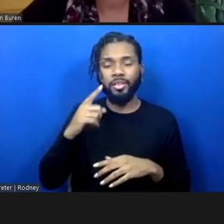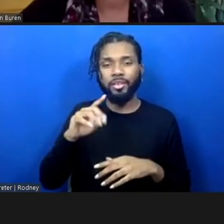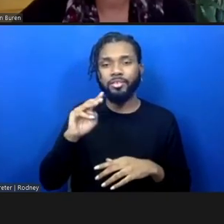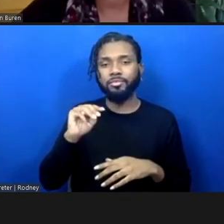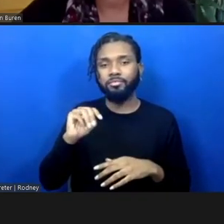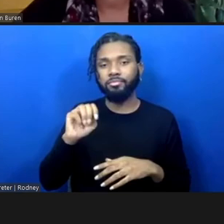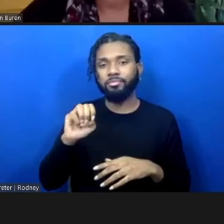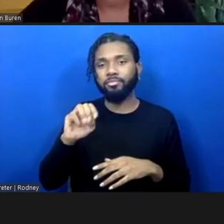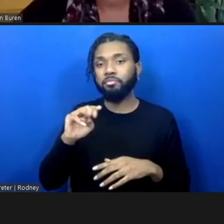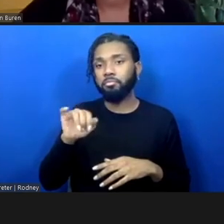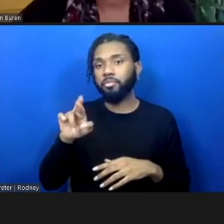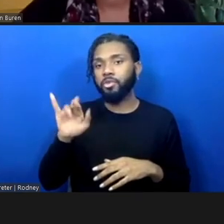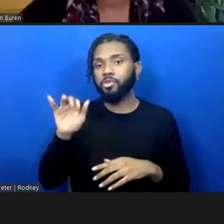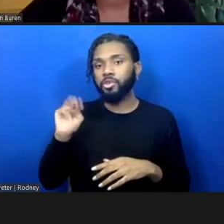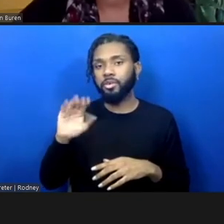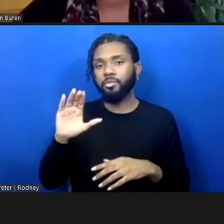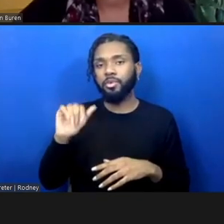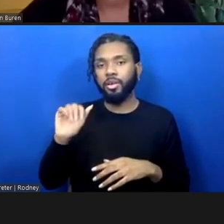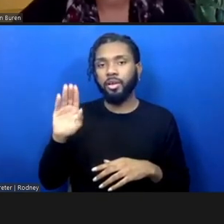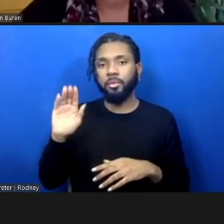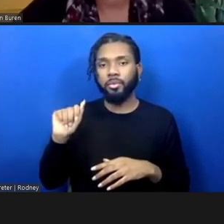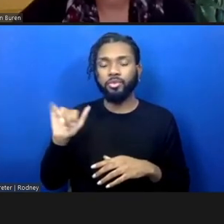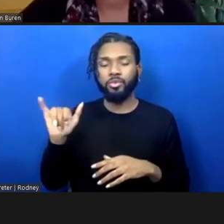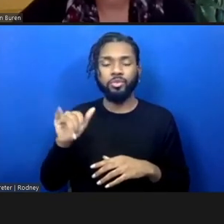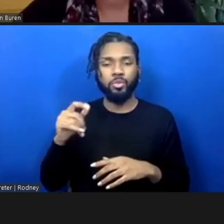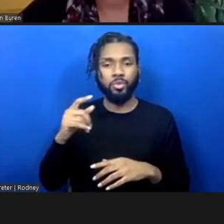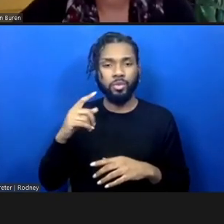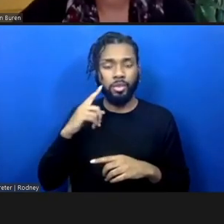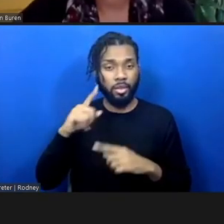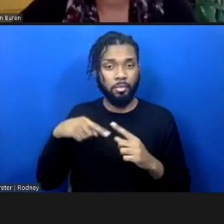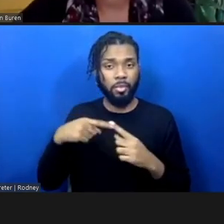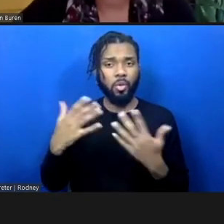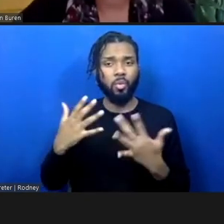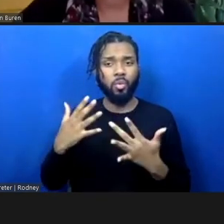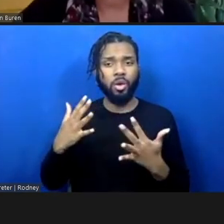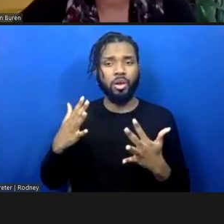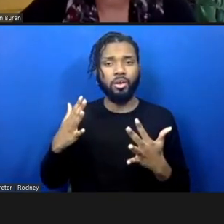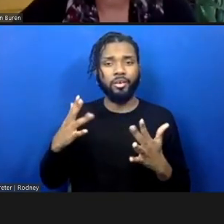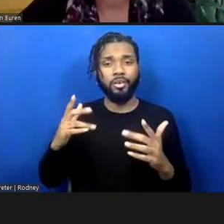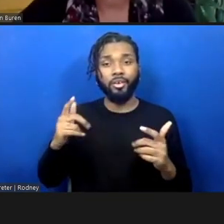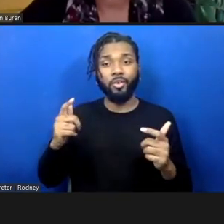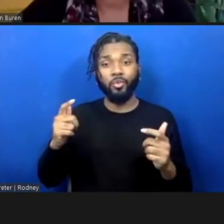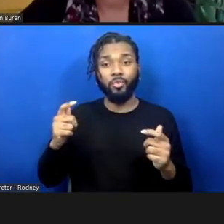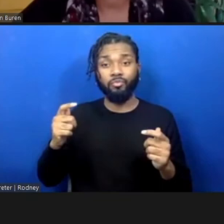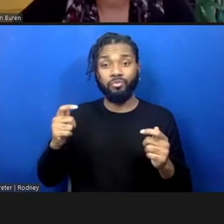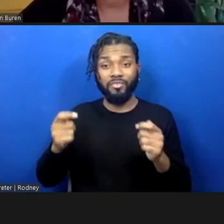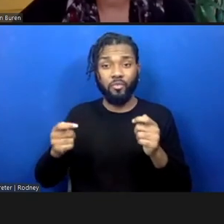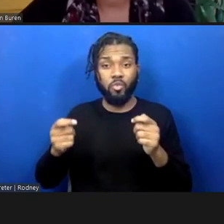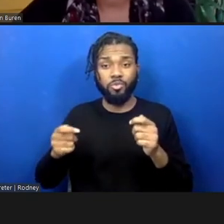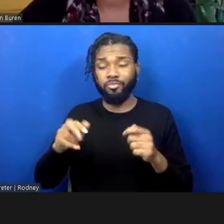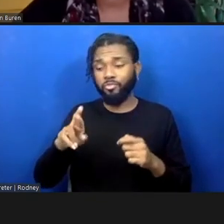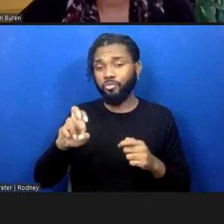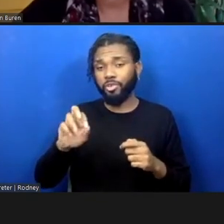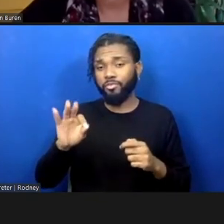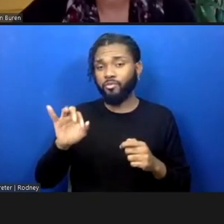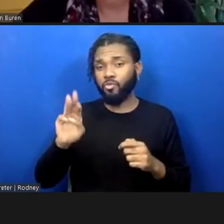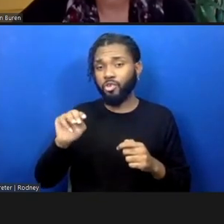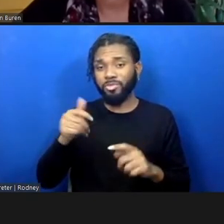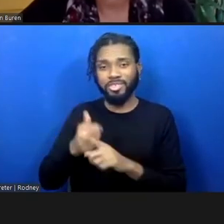as well, about what reforms are non-reformist and what reforms lead to